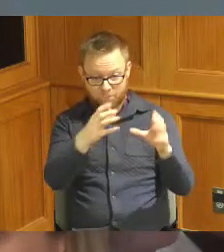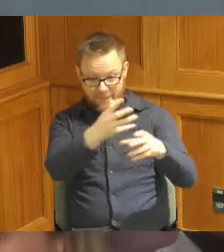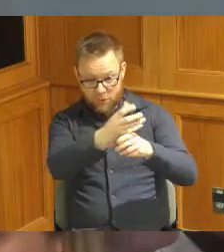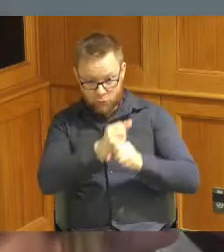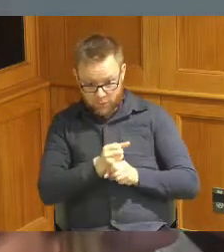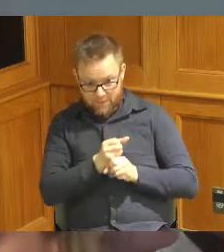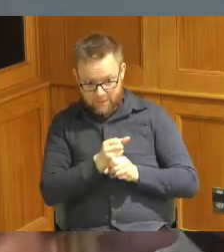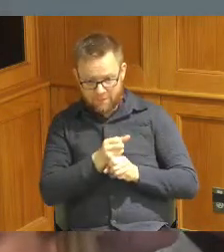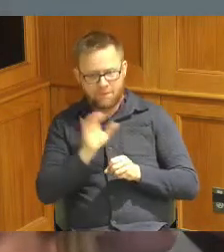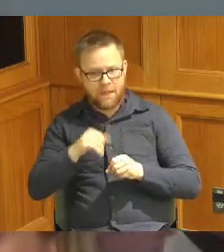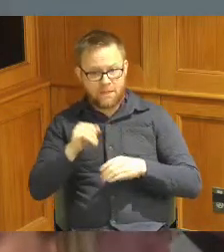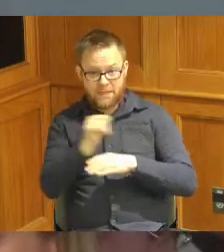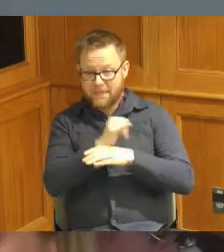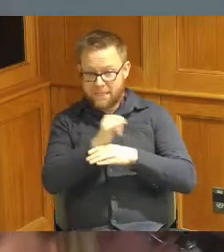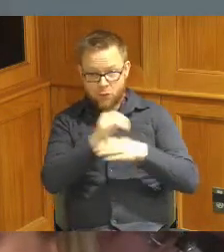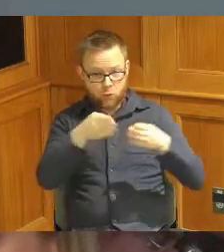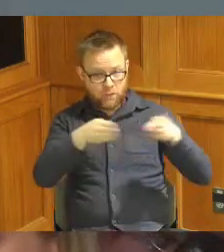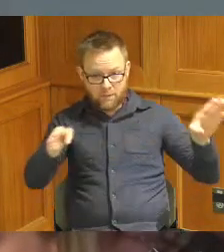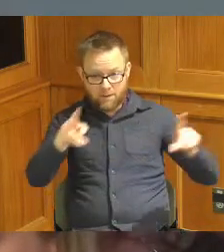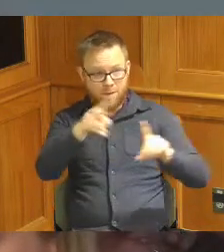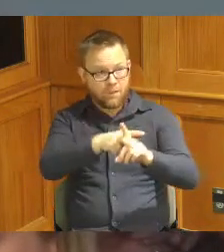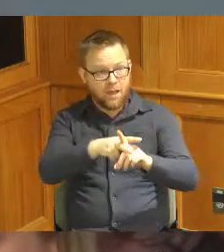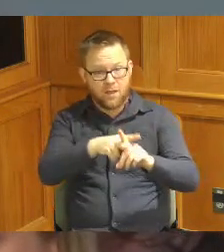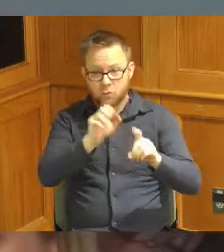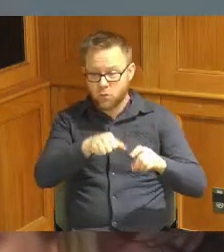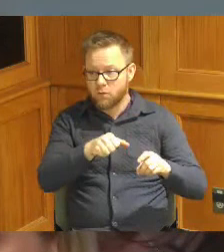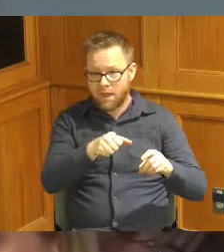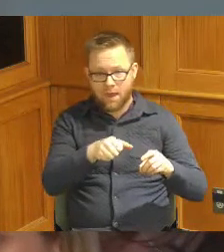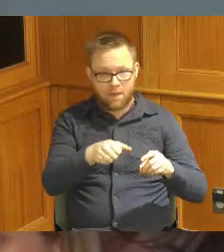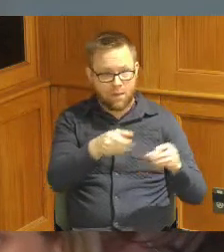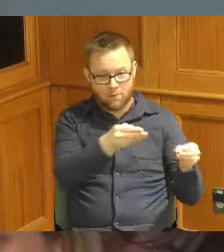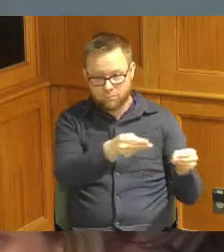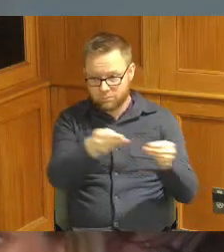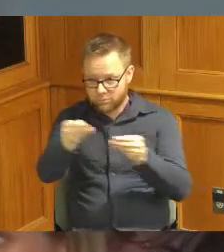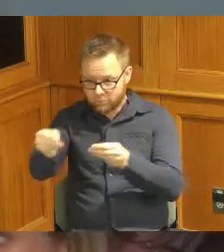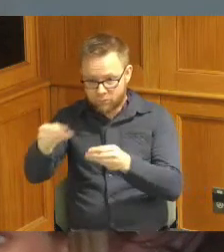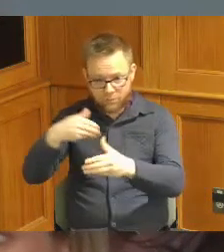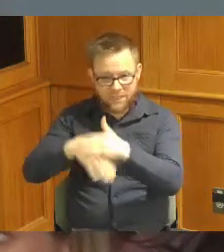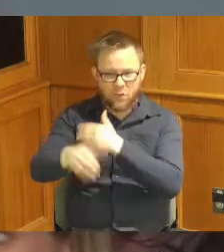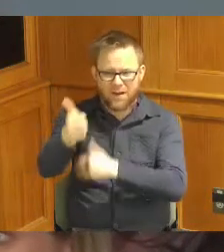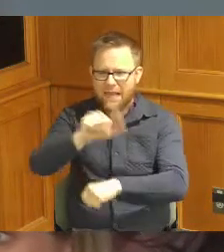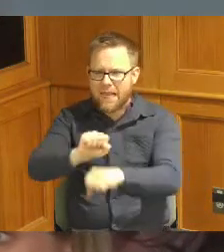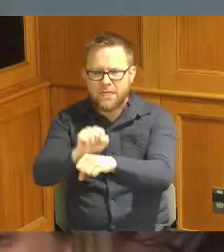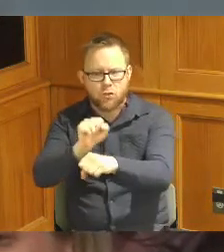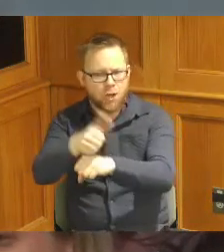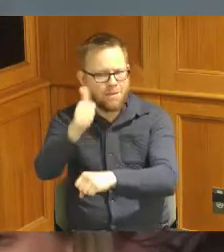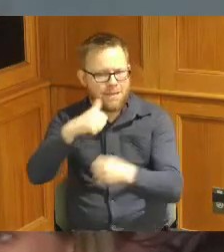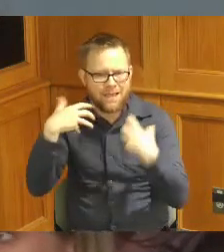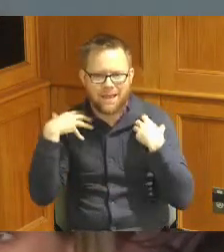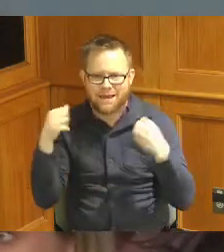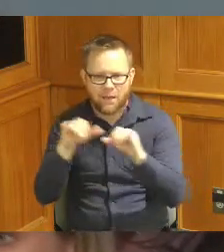industry certification which is portable gets you you know any job in any health care System but in